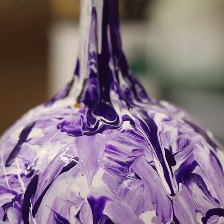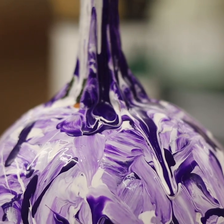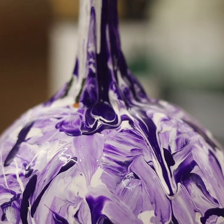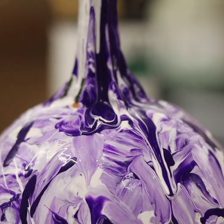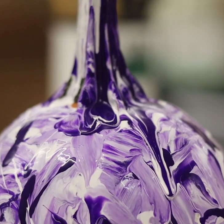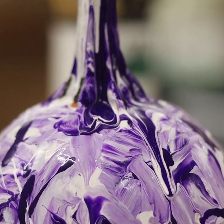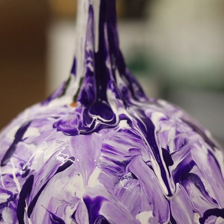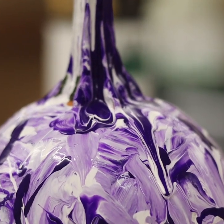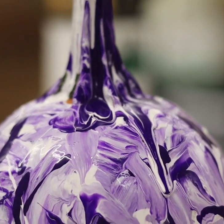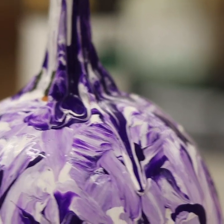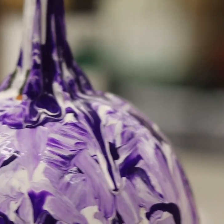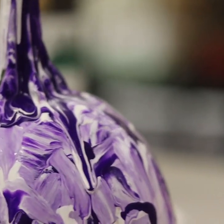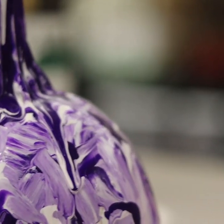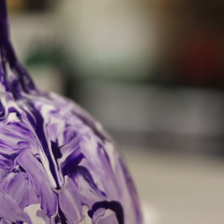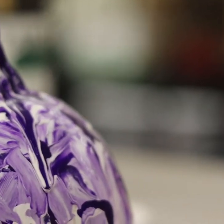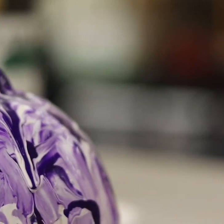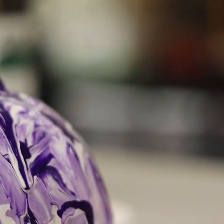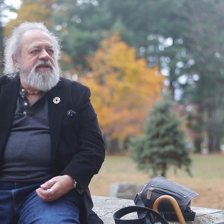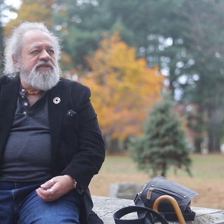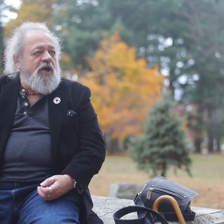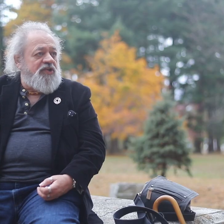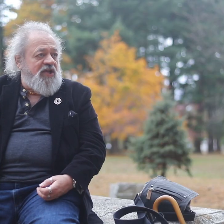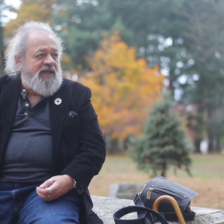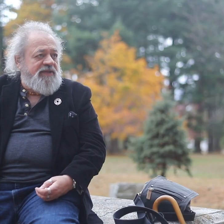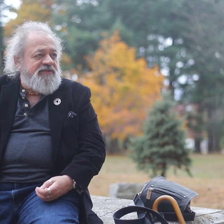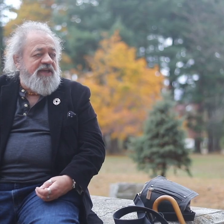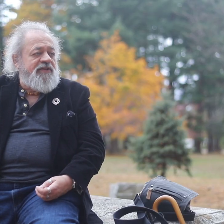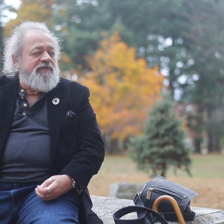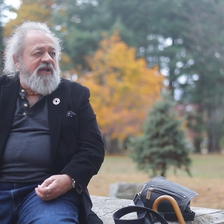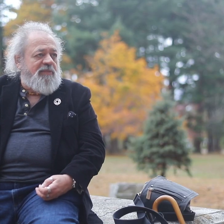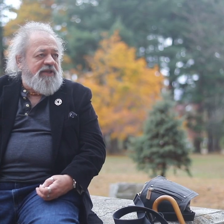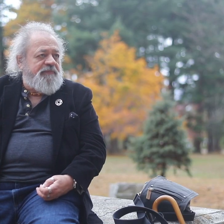Scottish Paganism from the Scottish Highlands in their family.